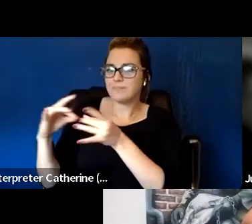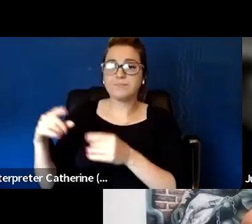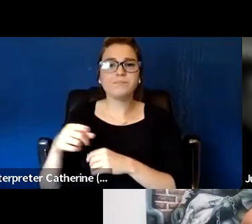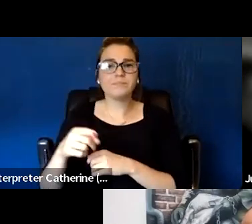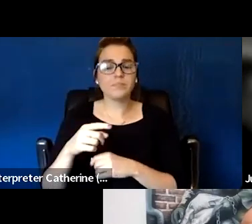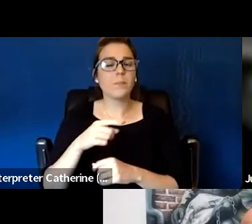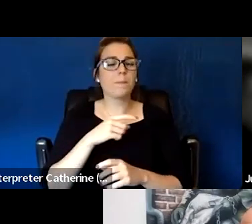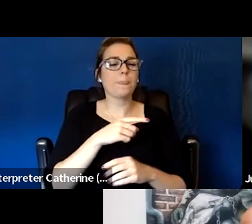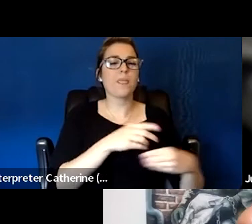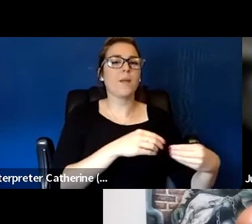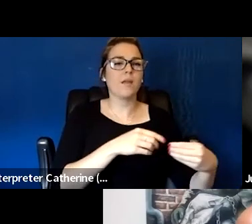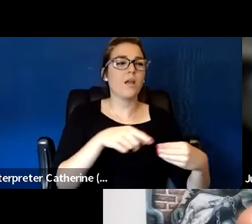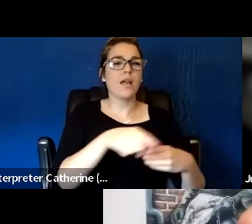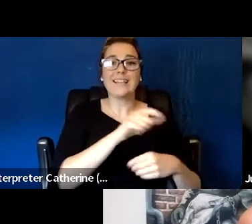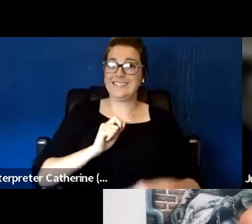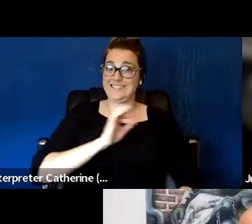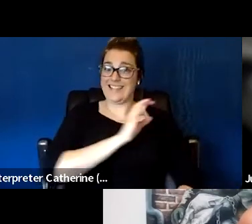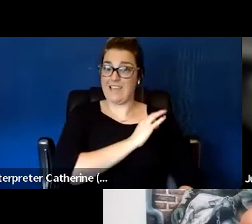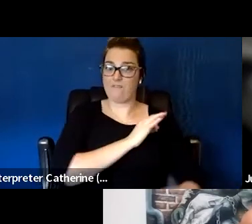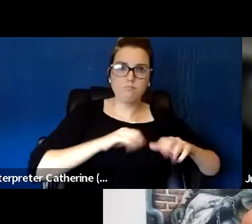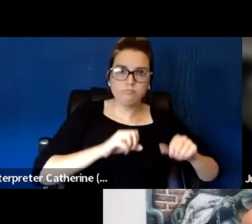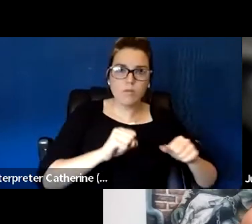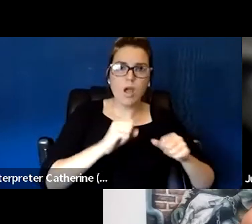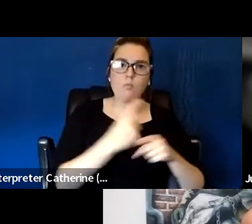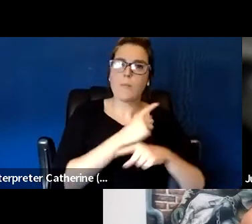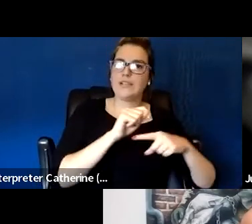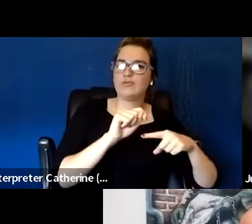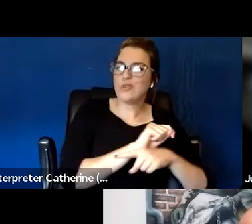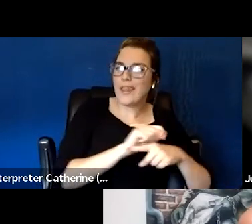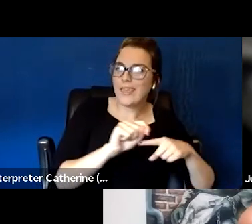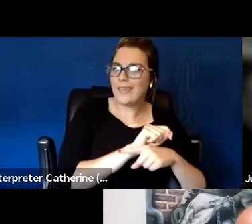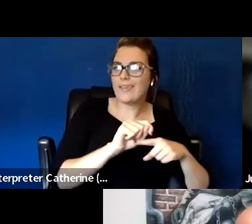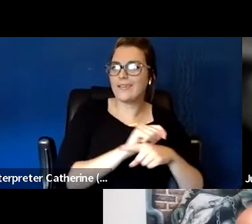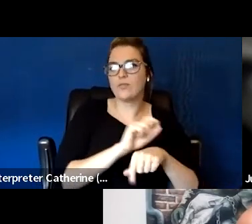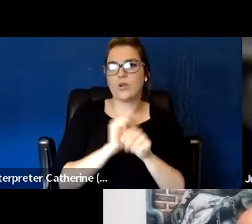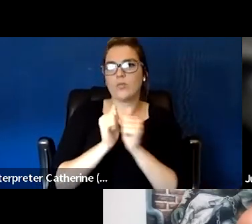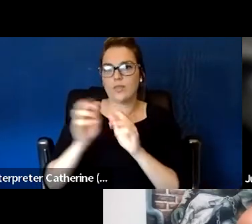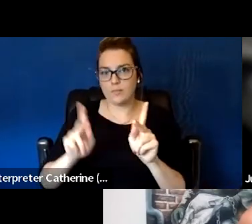to work with people. So it's training in conflict resolution